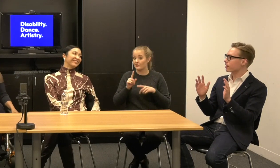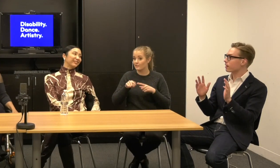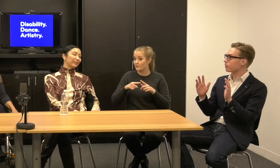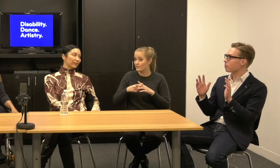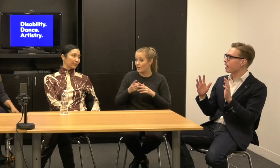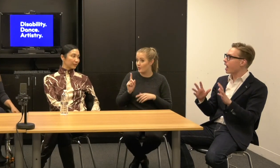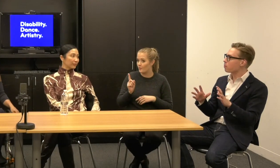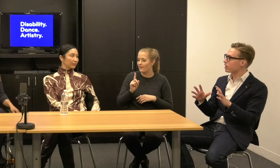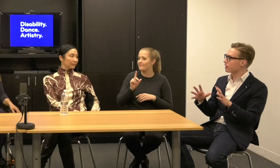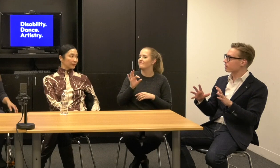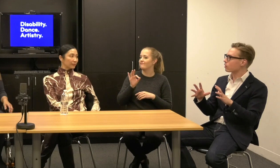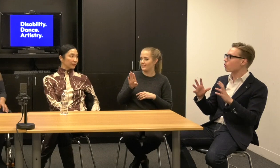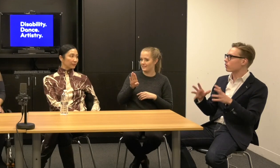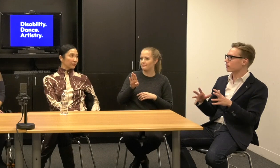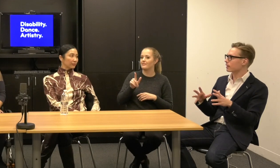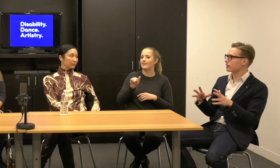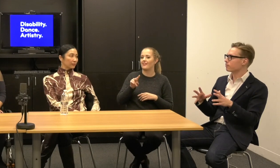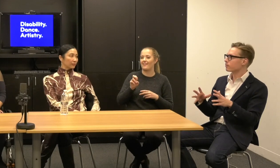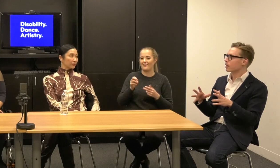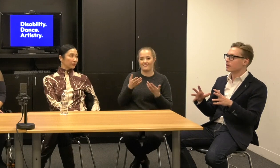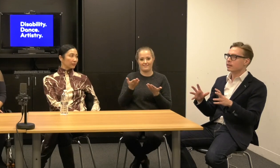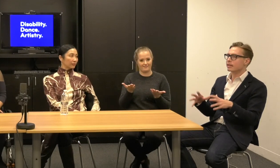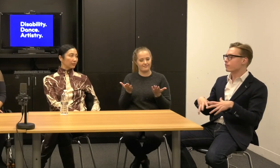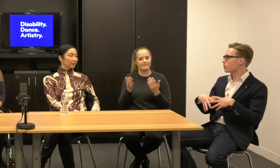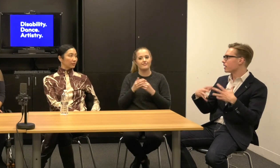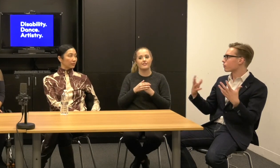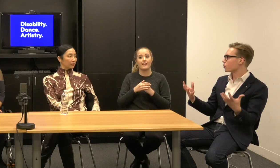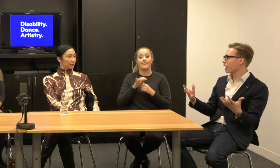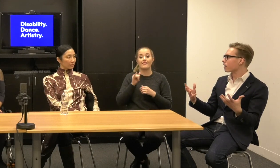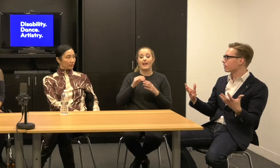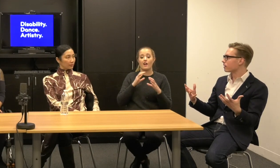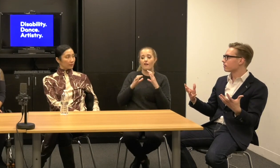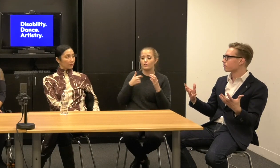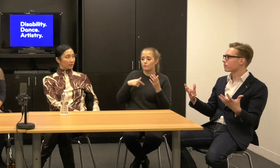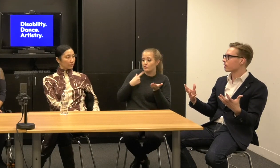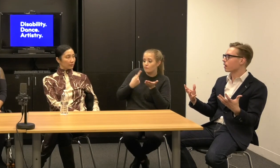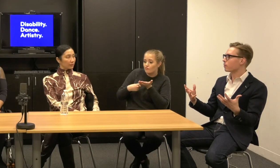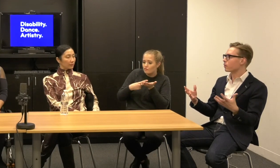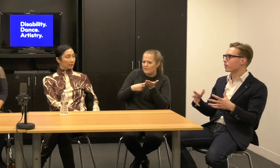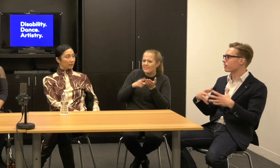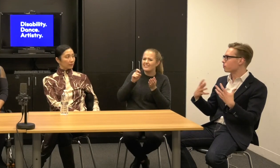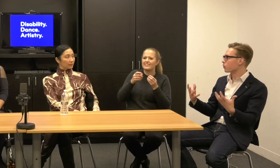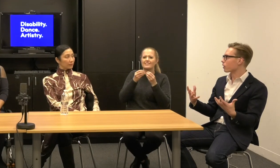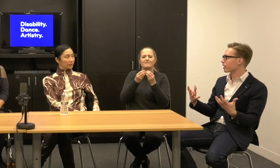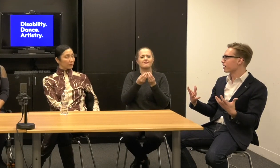[01:46:24] that has been happening locally needs to be expanded and we need to be working